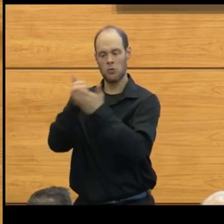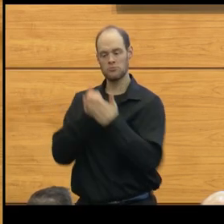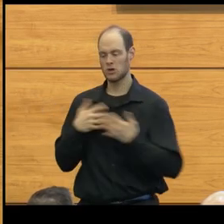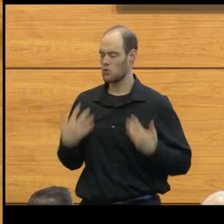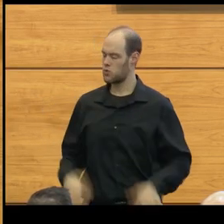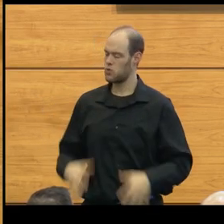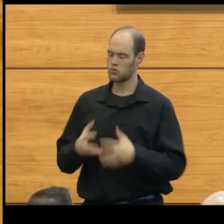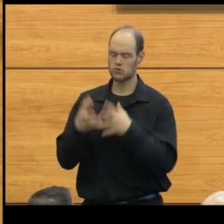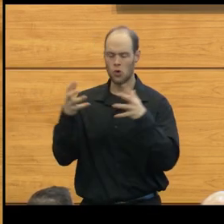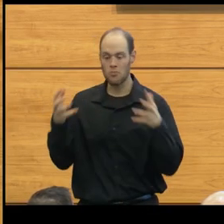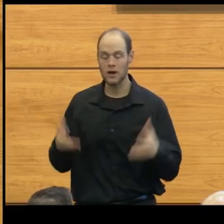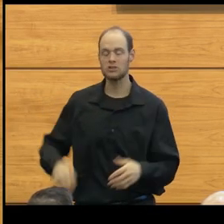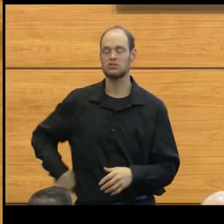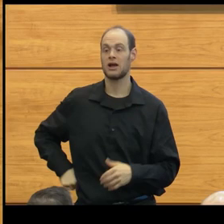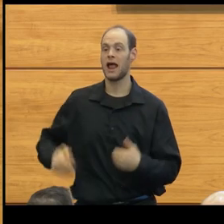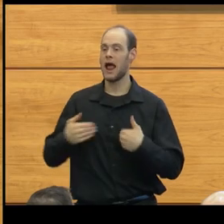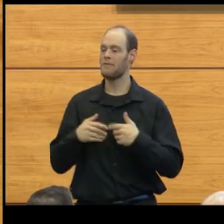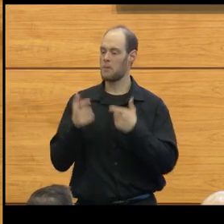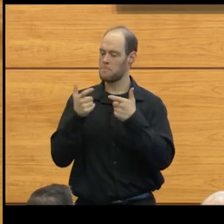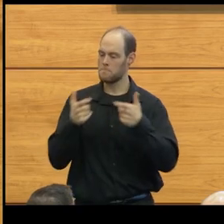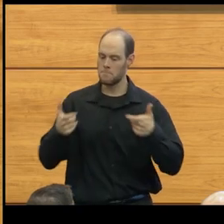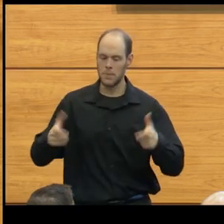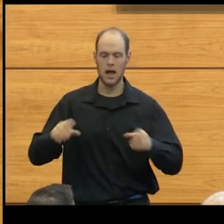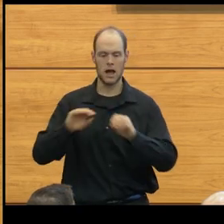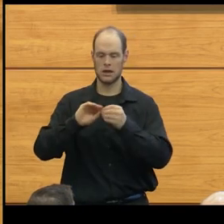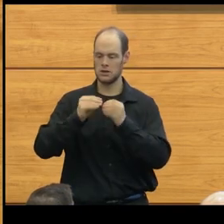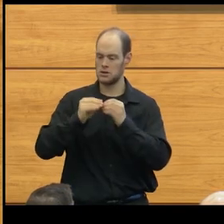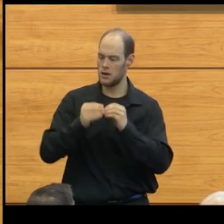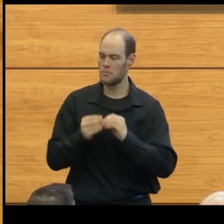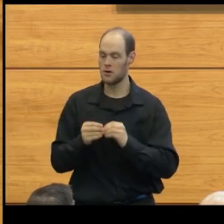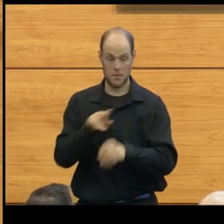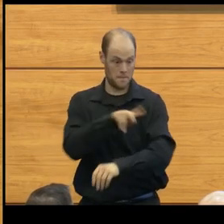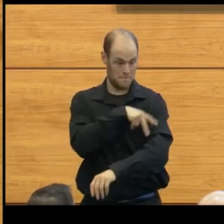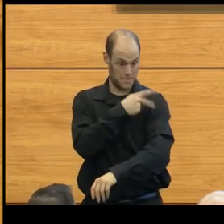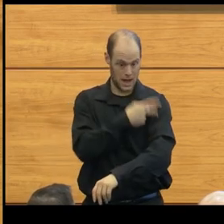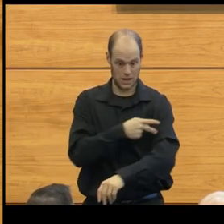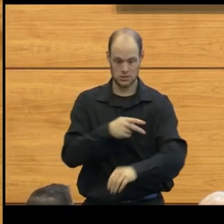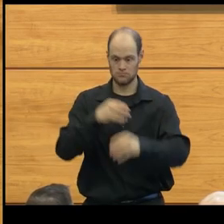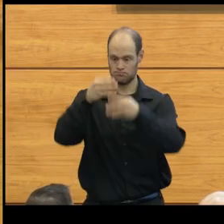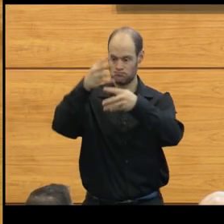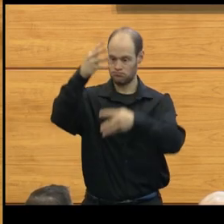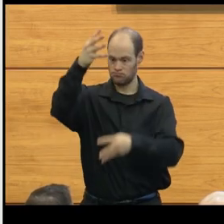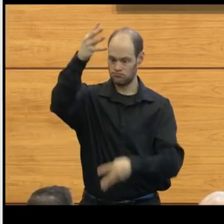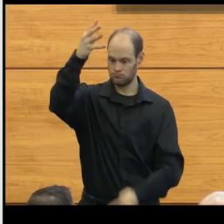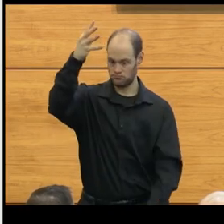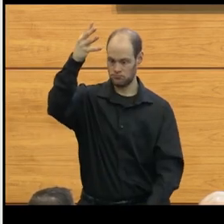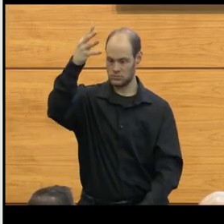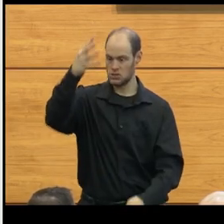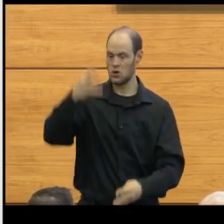By having this large number, large volume of patients that we've had banked tumors,